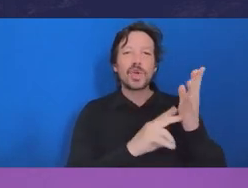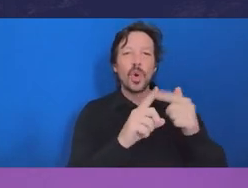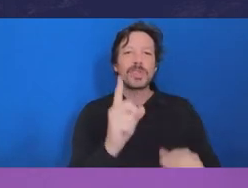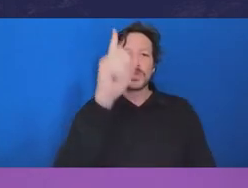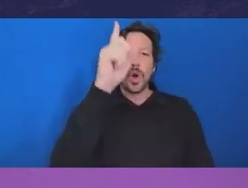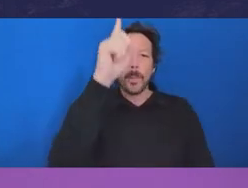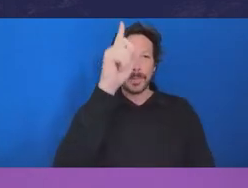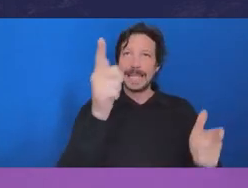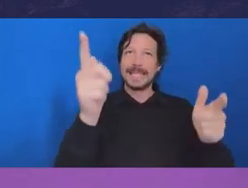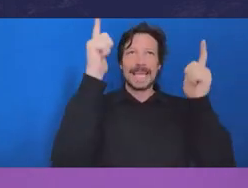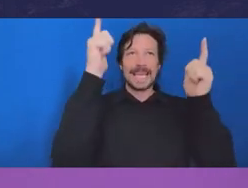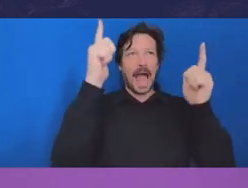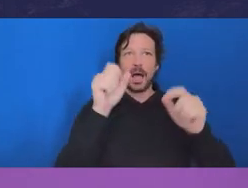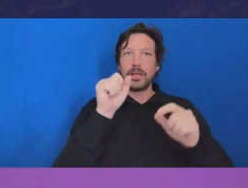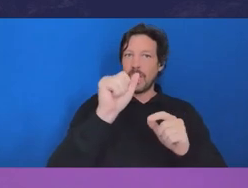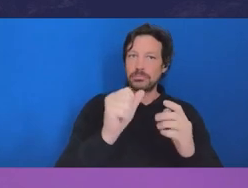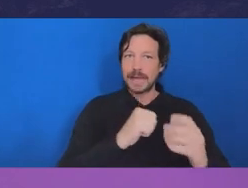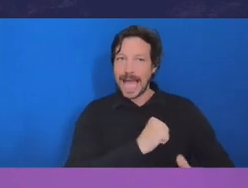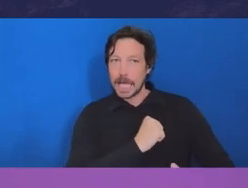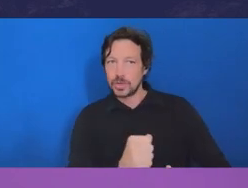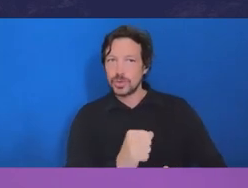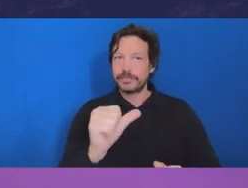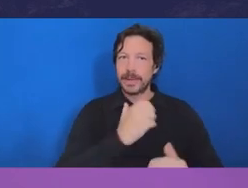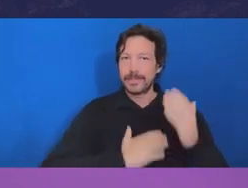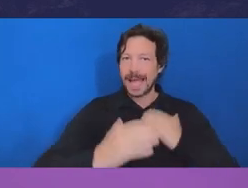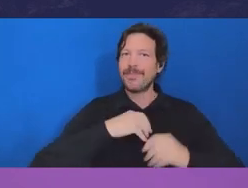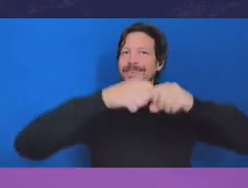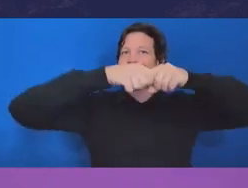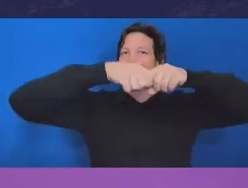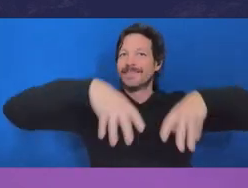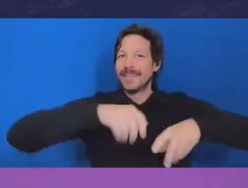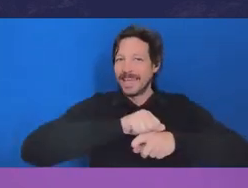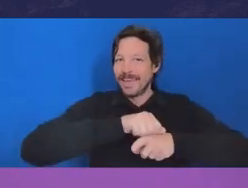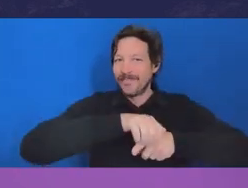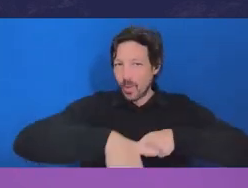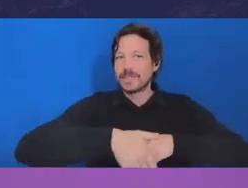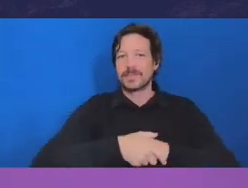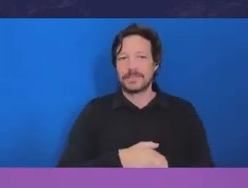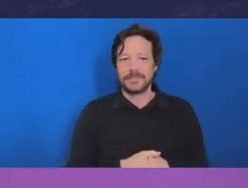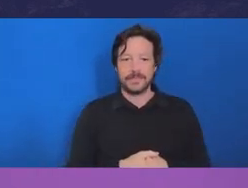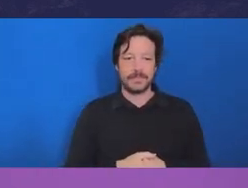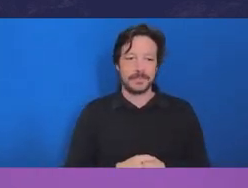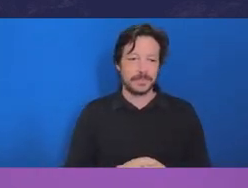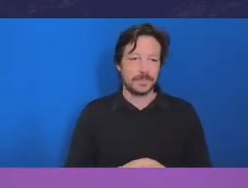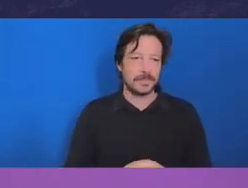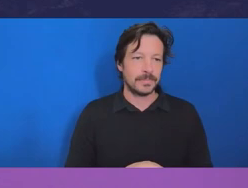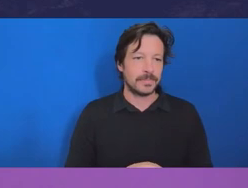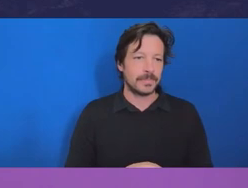But the other reflection I have and we've all experienced, I think all being the jurisdictions over